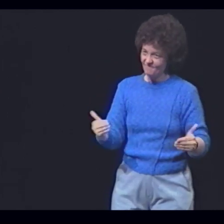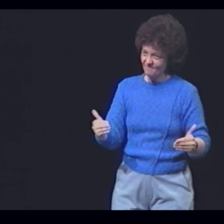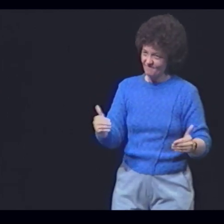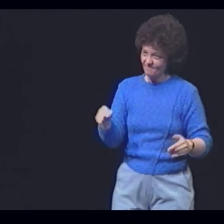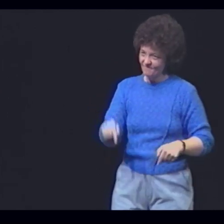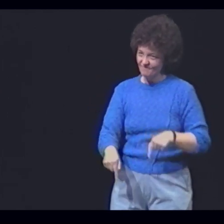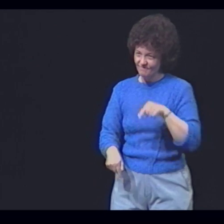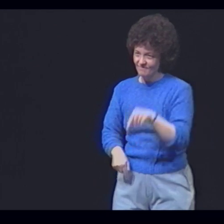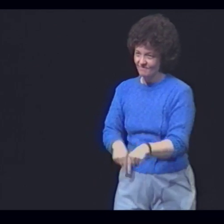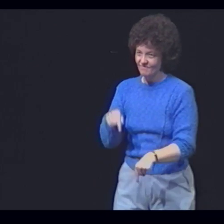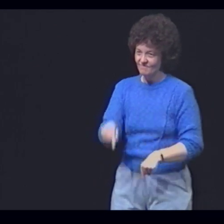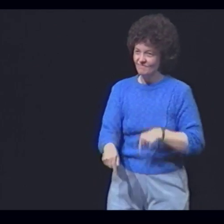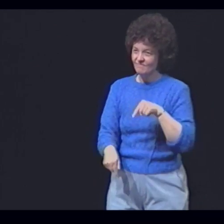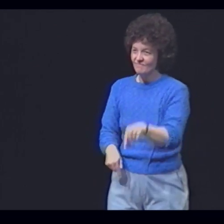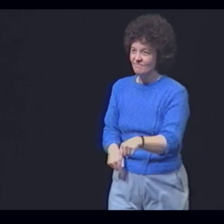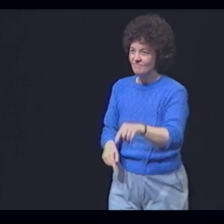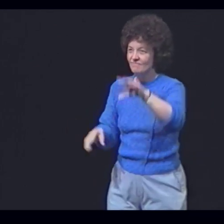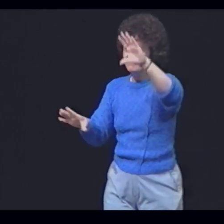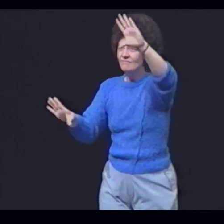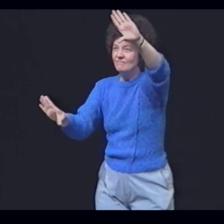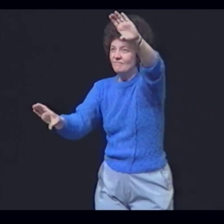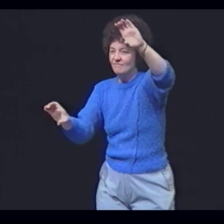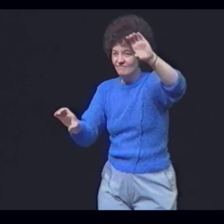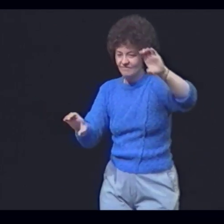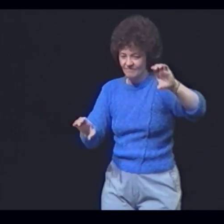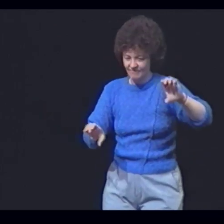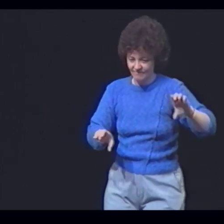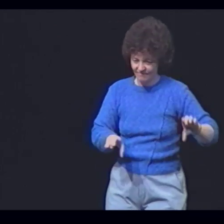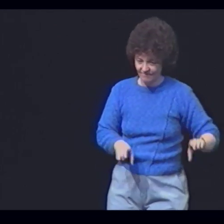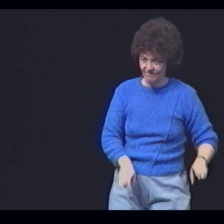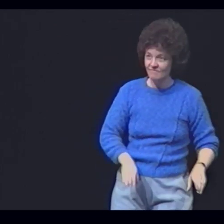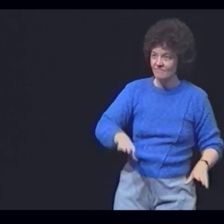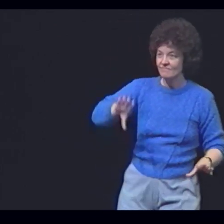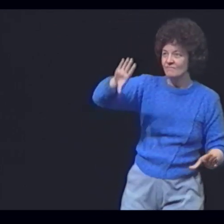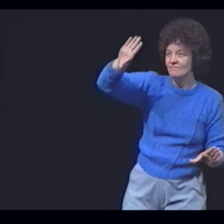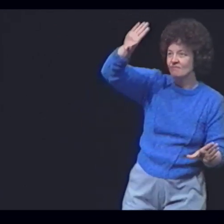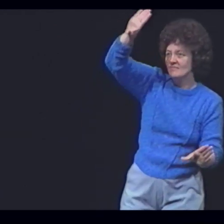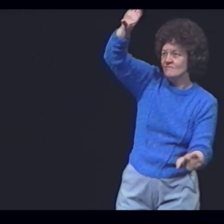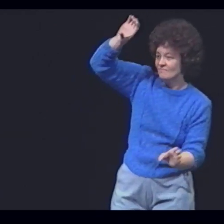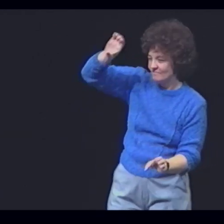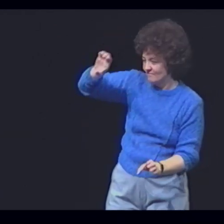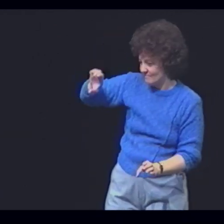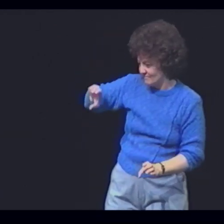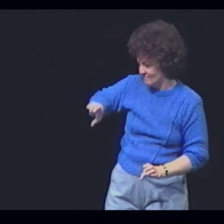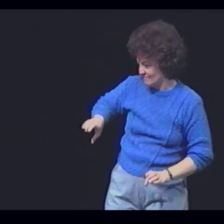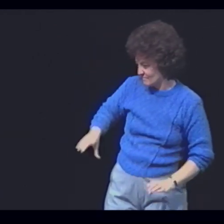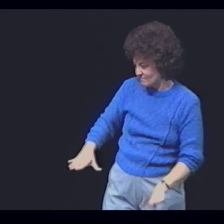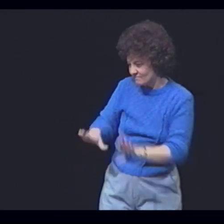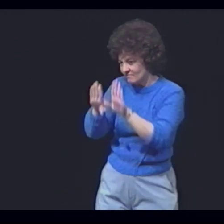And so step by step we succumb, our silent agreement undone